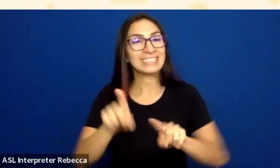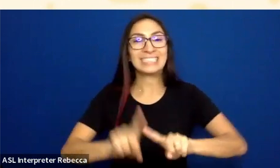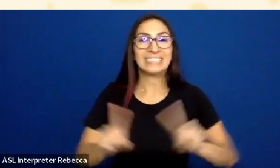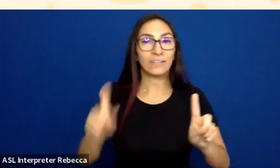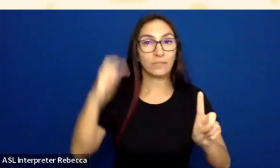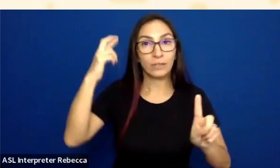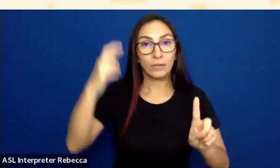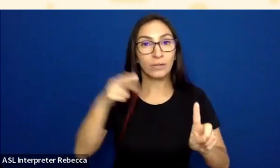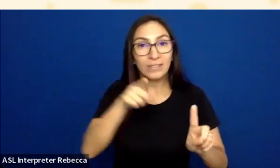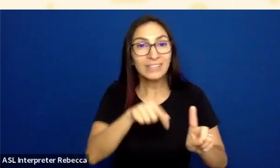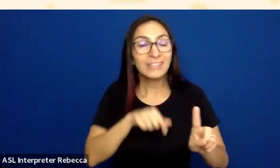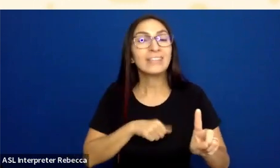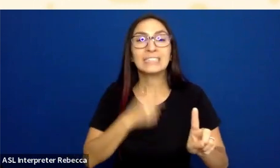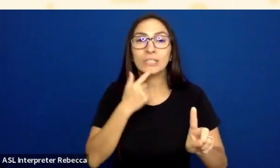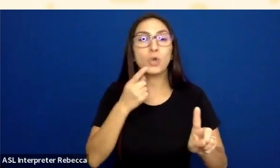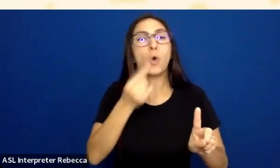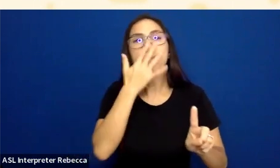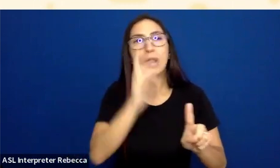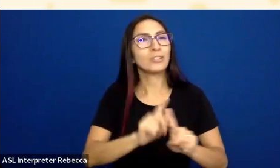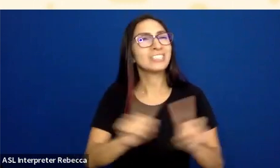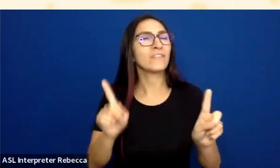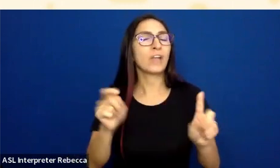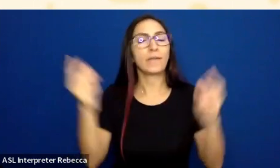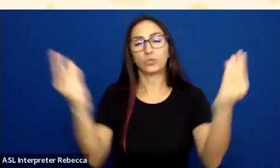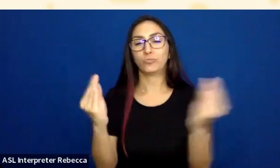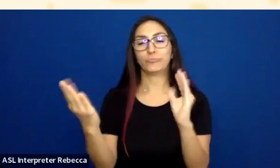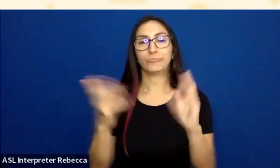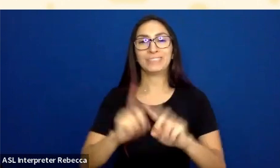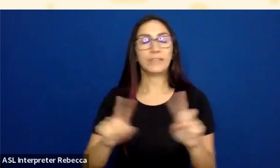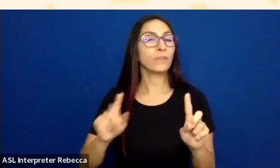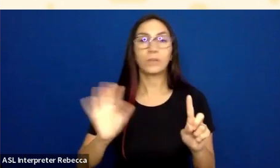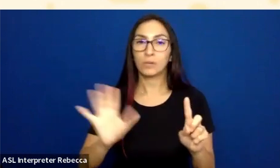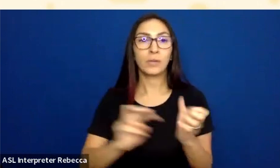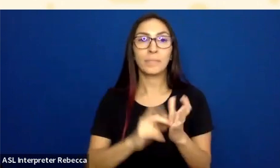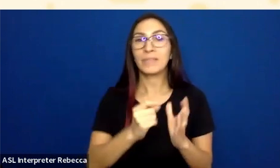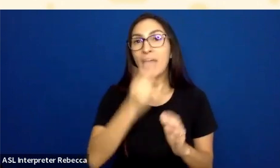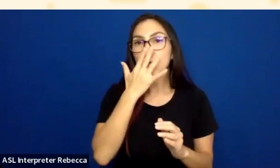here's a color difference. You're actually using the color red to convey meaning.